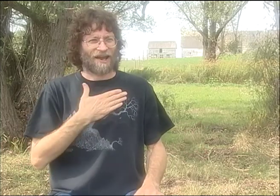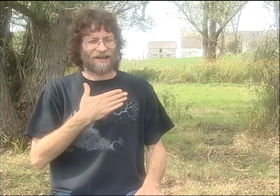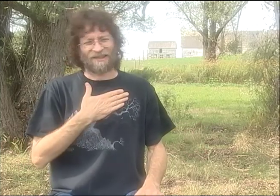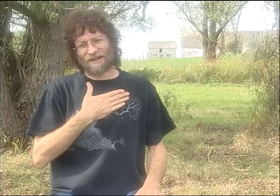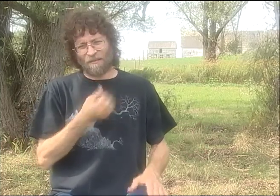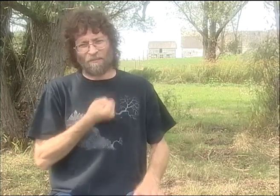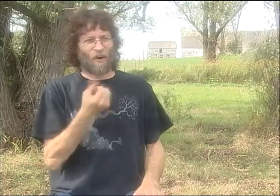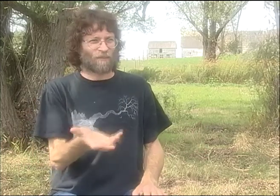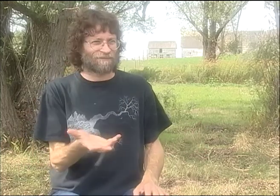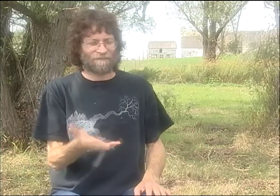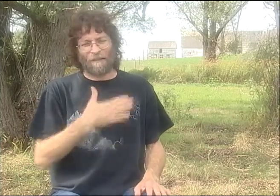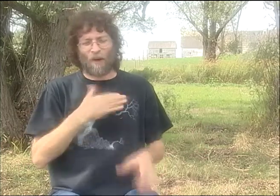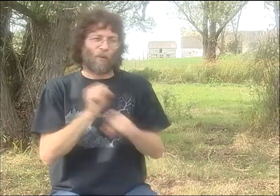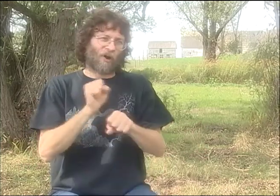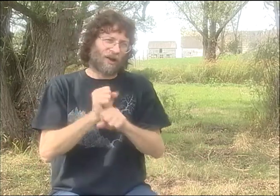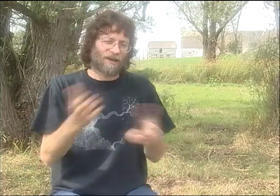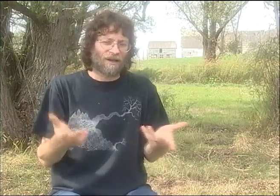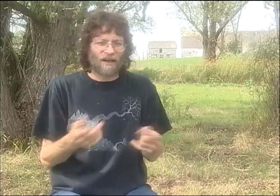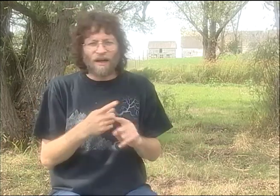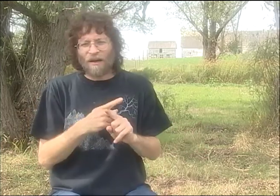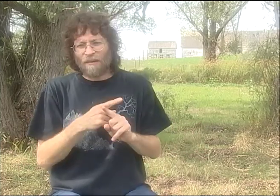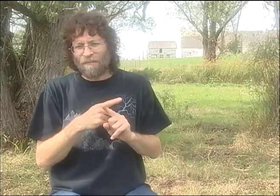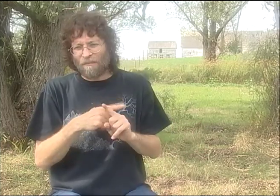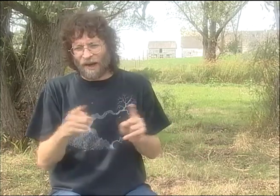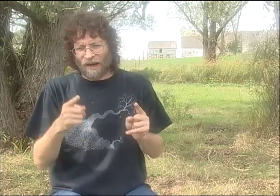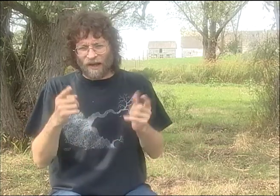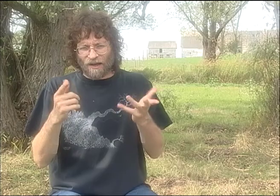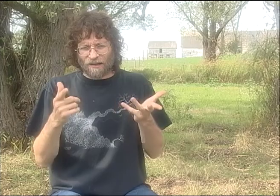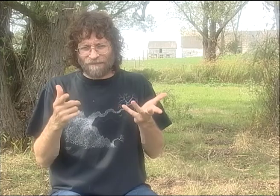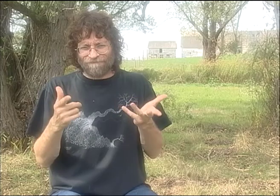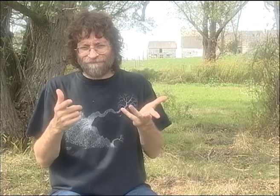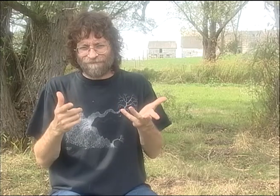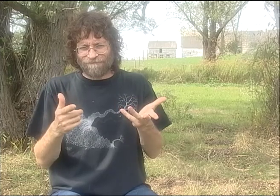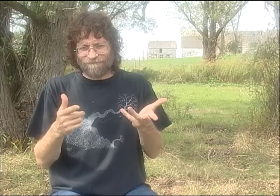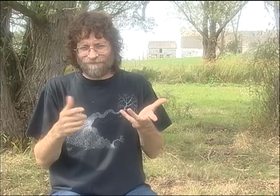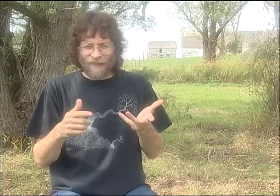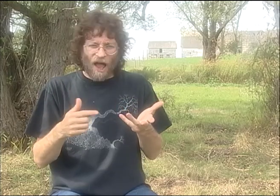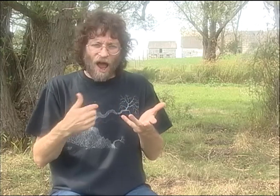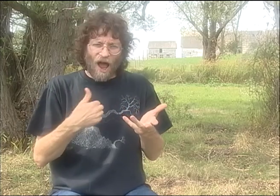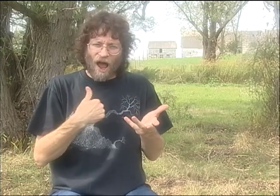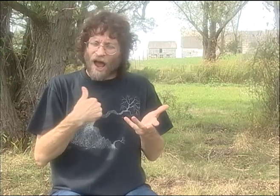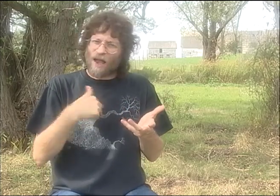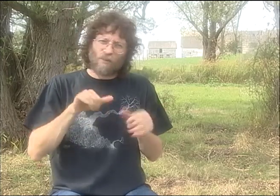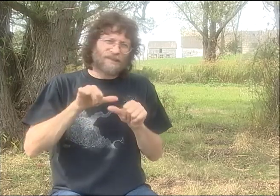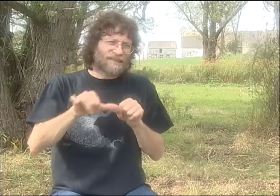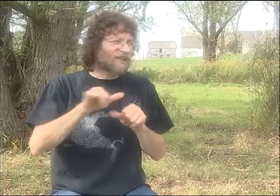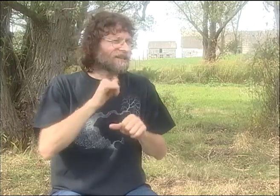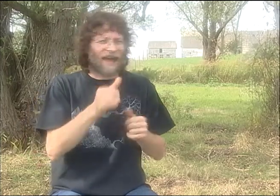I WAS VOICING FOR MY FRIEND, OK. SO I KNEW THE MATERIAL. I'M VOICING FOR POEMS THAT I HELPED CREATE AND WORK ON.